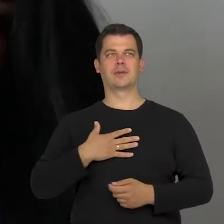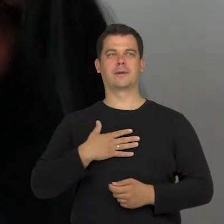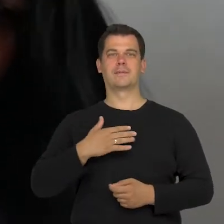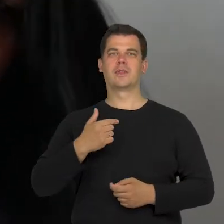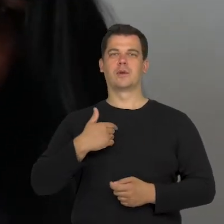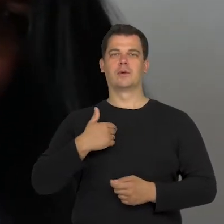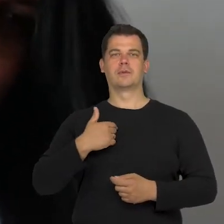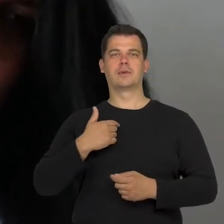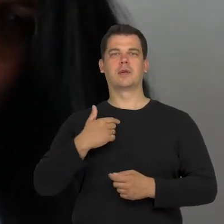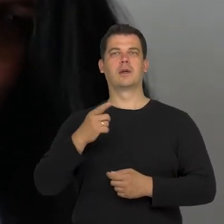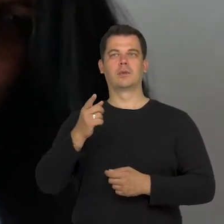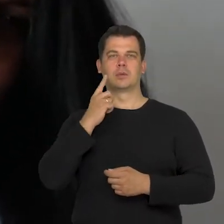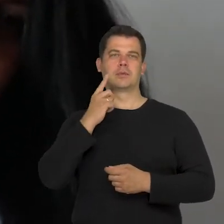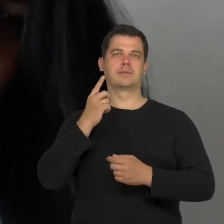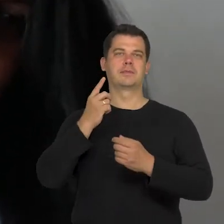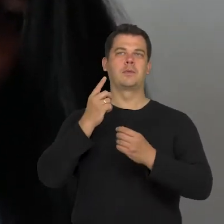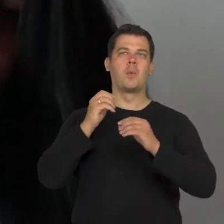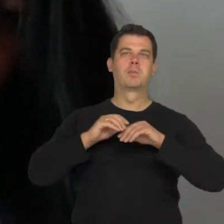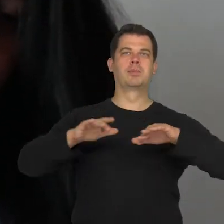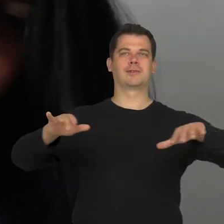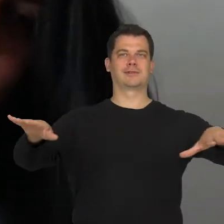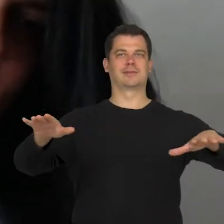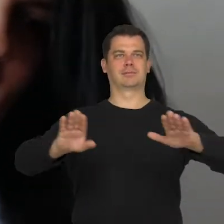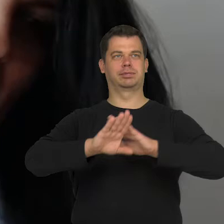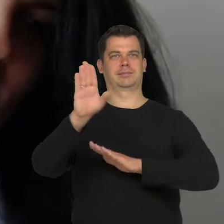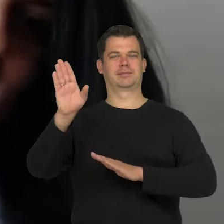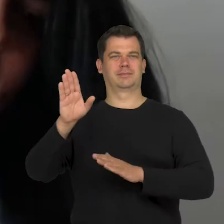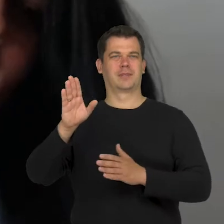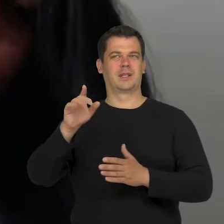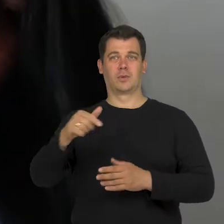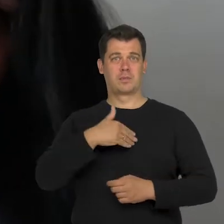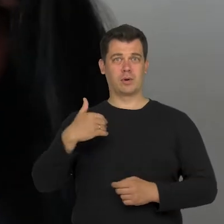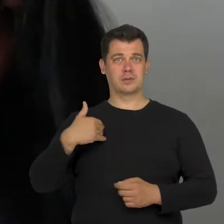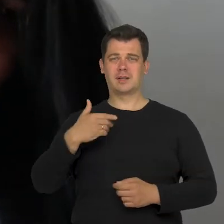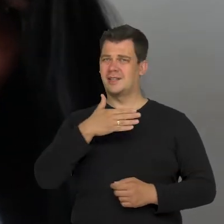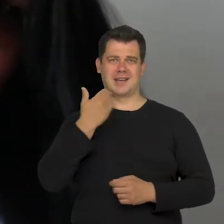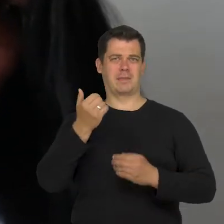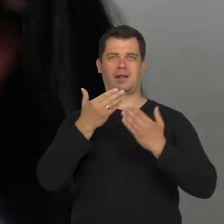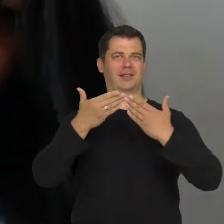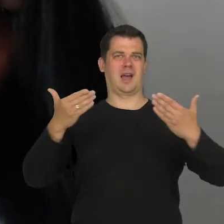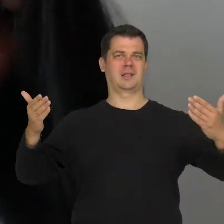when I hear about a "public theatre". I think that we don't have a public theatre in Poland yet